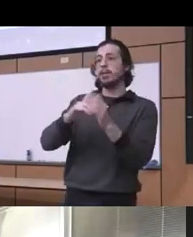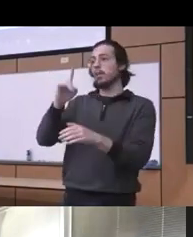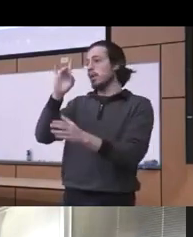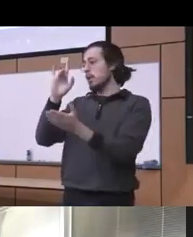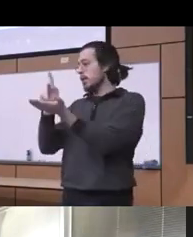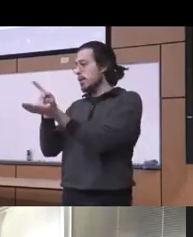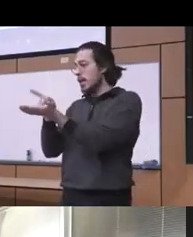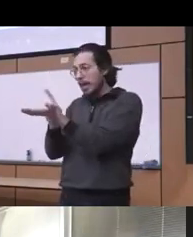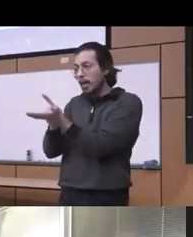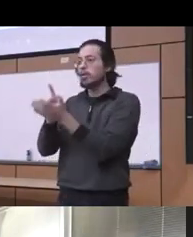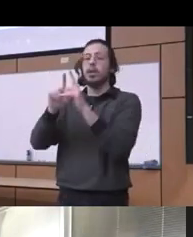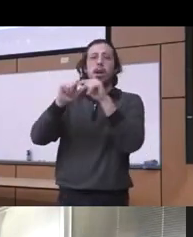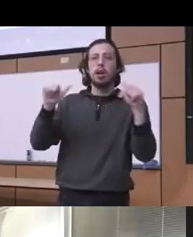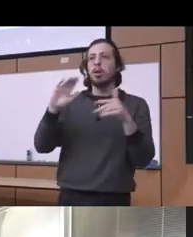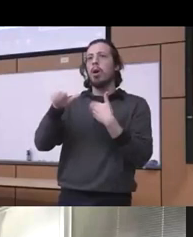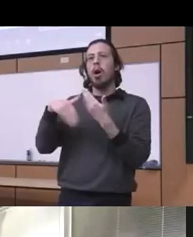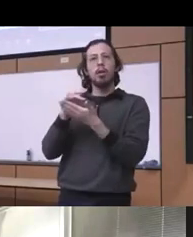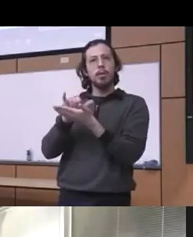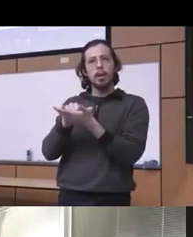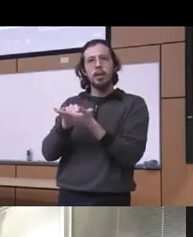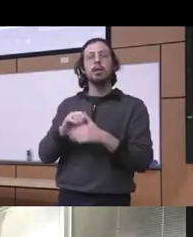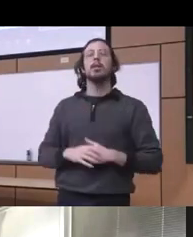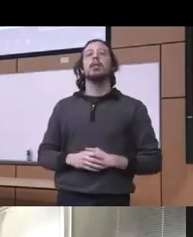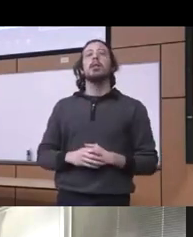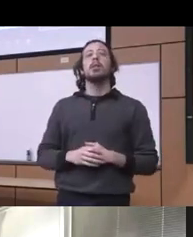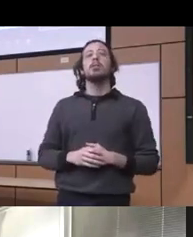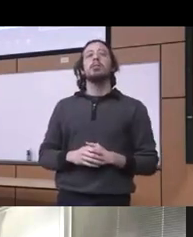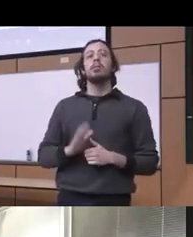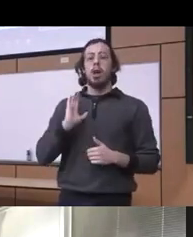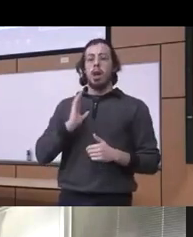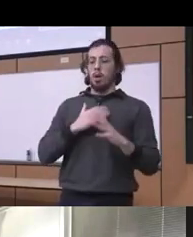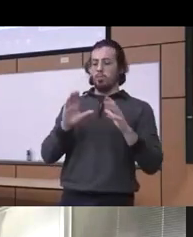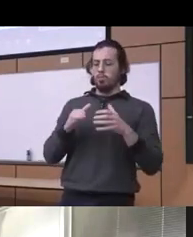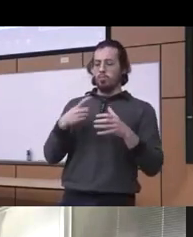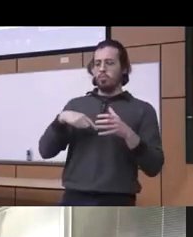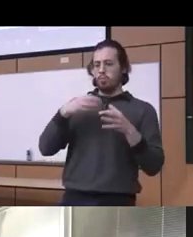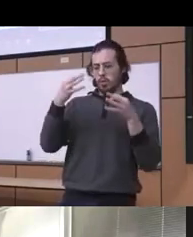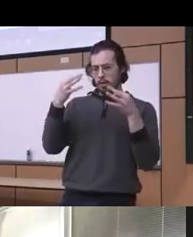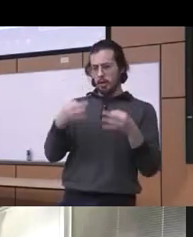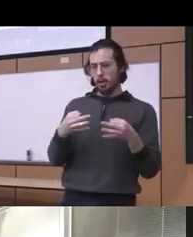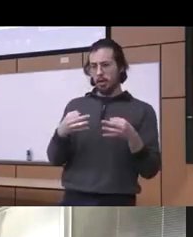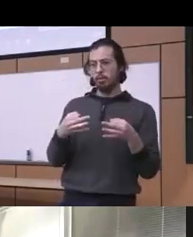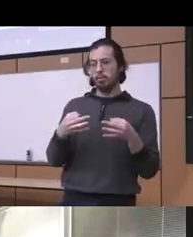and Psychiatry so what we have decided to do is that we have Incorporated within our curriculum